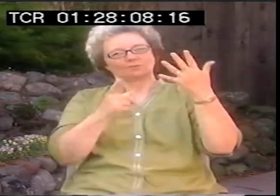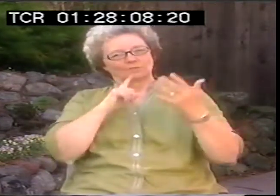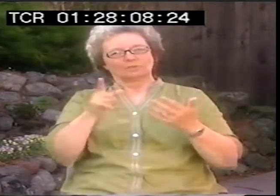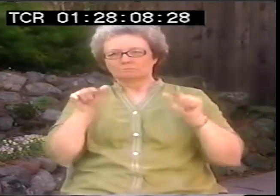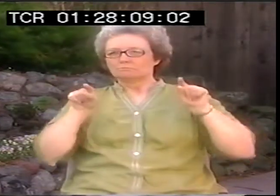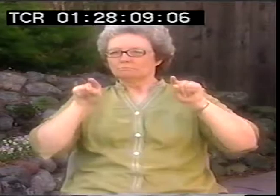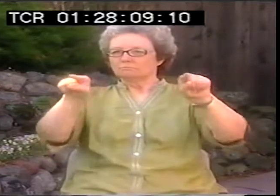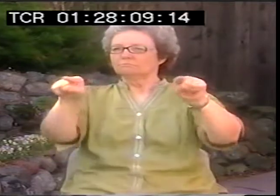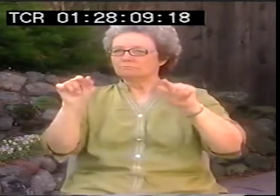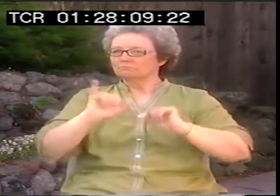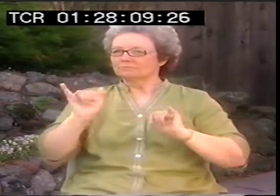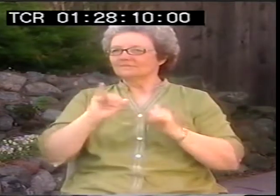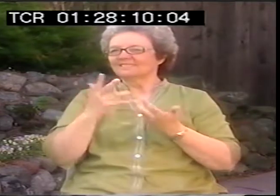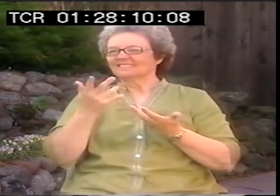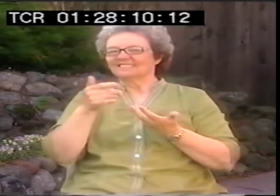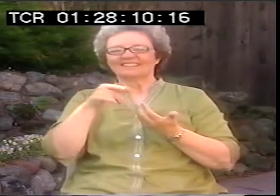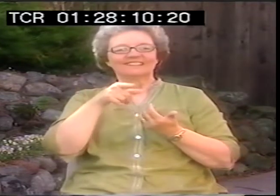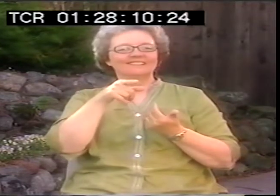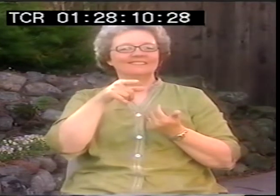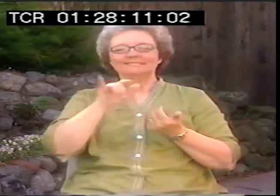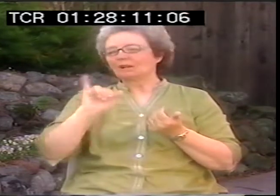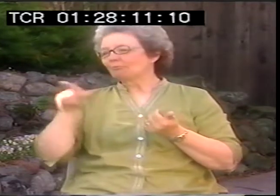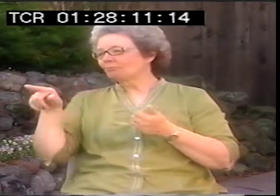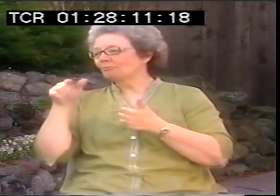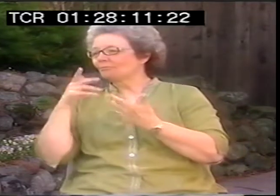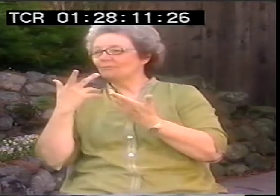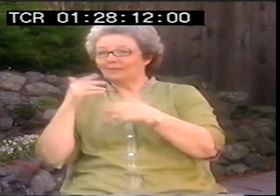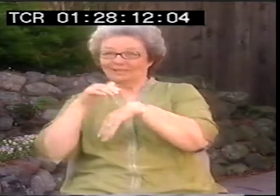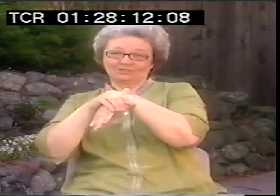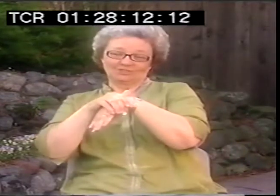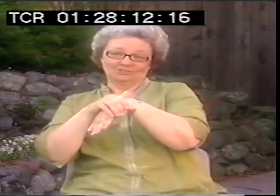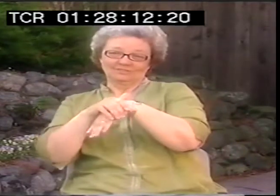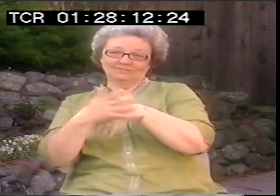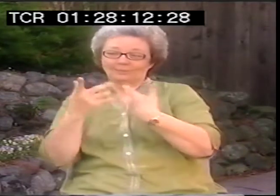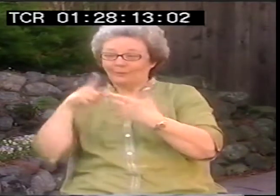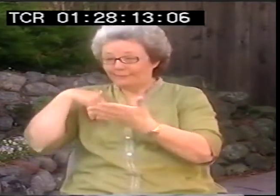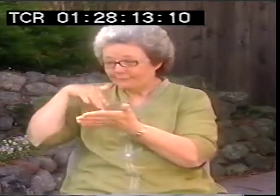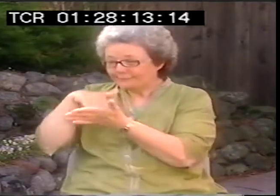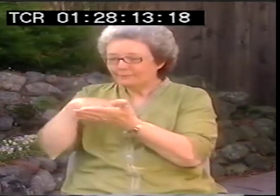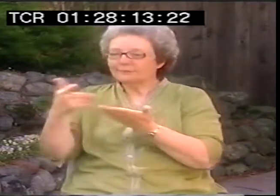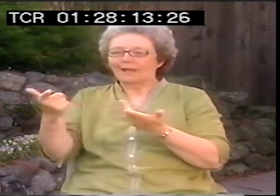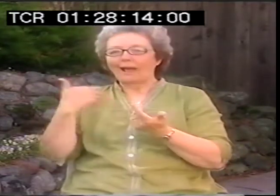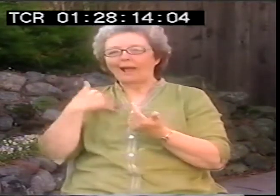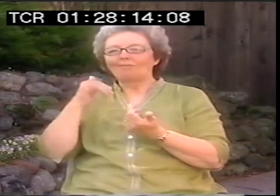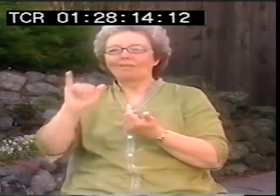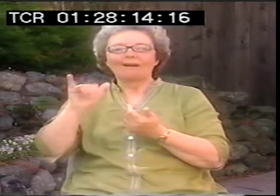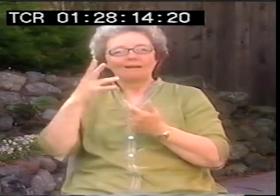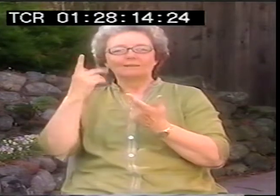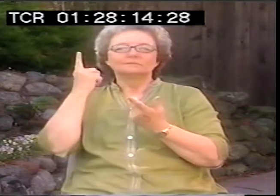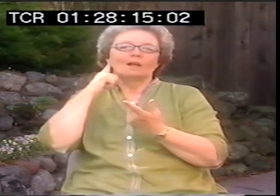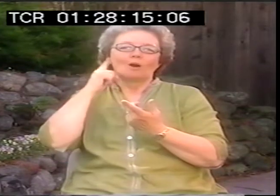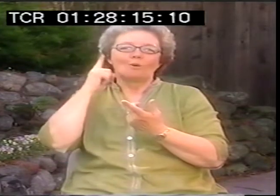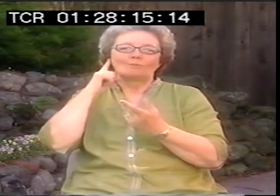it was interesting, it seemed that there were parallels between written English poetry and sign language poetry.